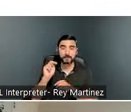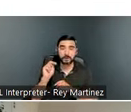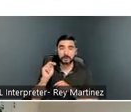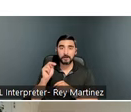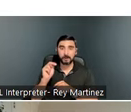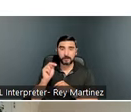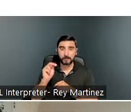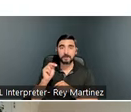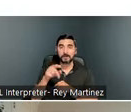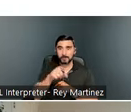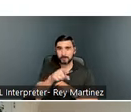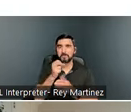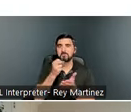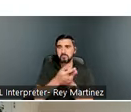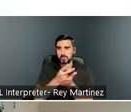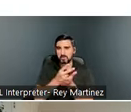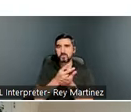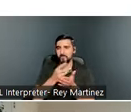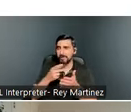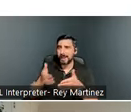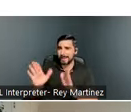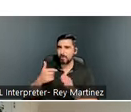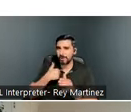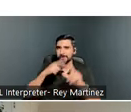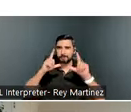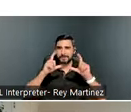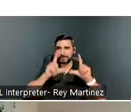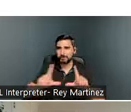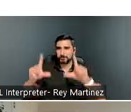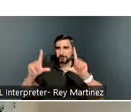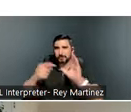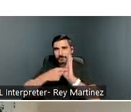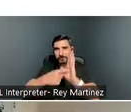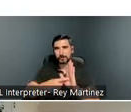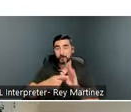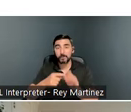he did approve for us to put his picture up. But we love Ken, He’s just a strong leader in